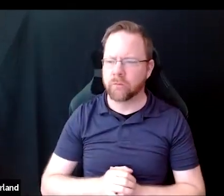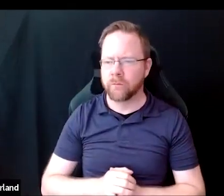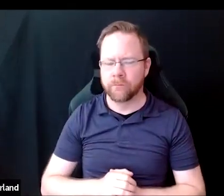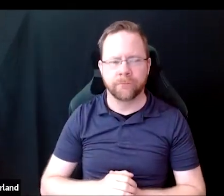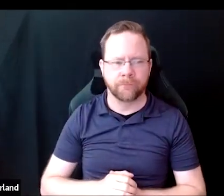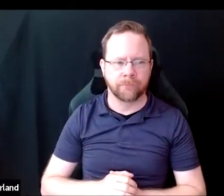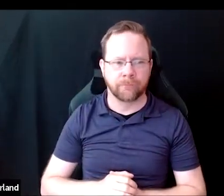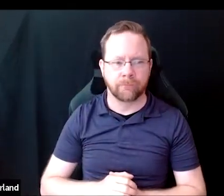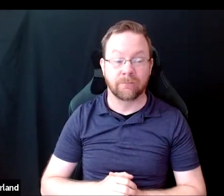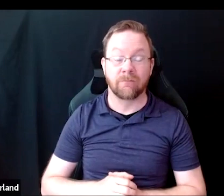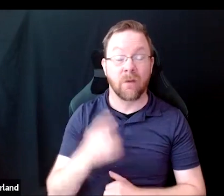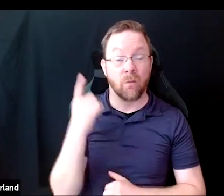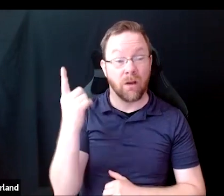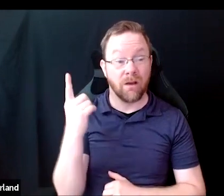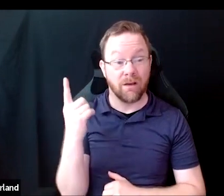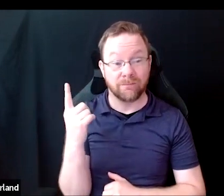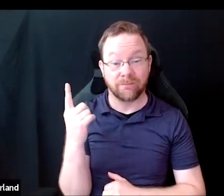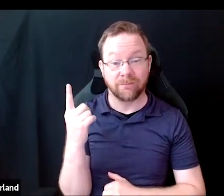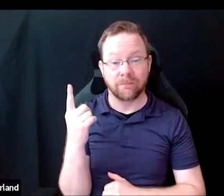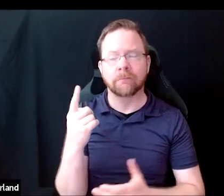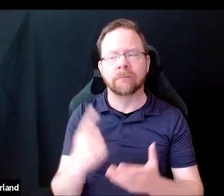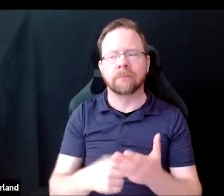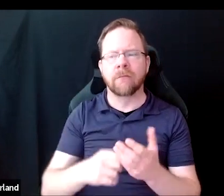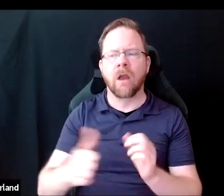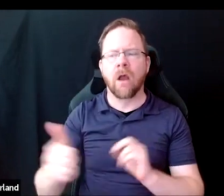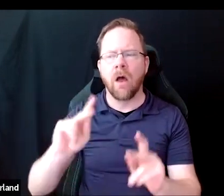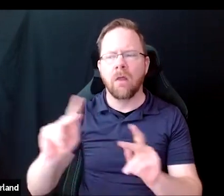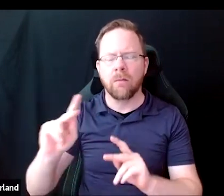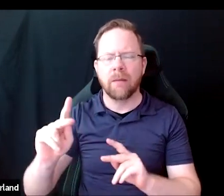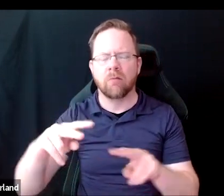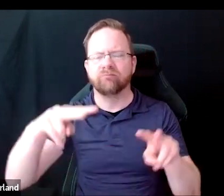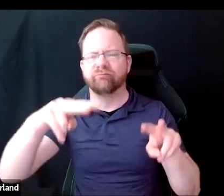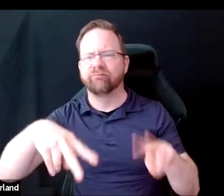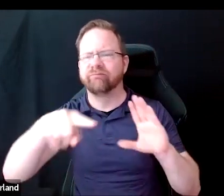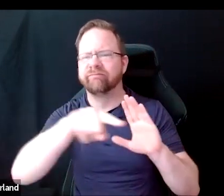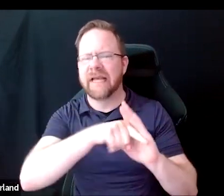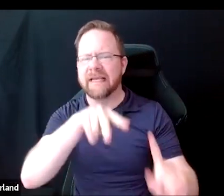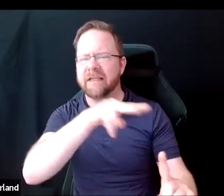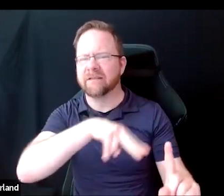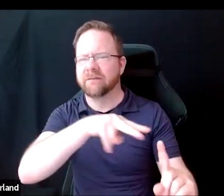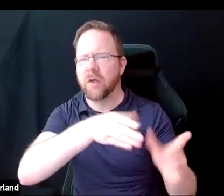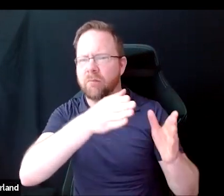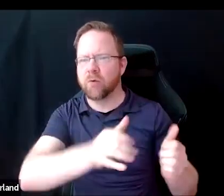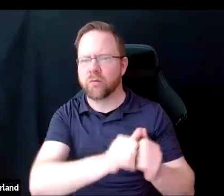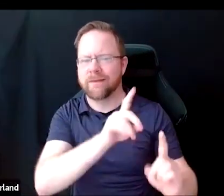One of them is that sometimes people hold negative perceptions of people with disabilities.